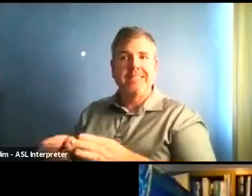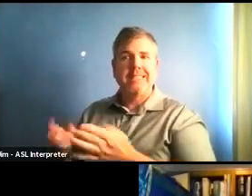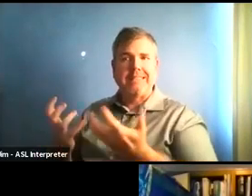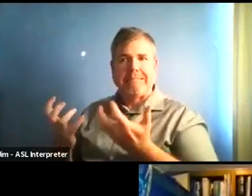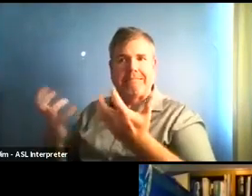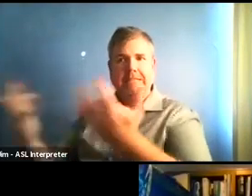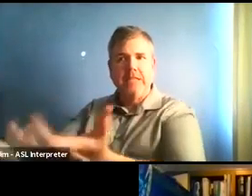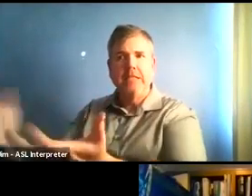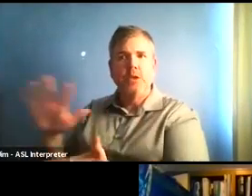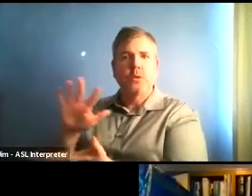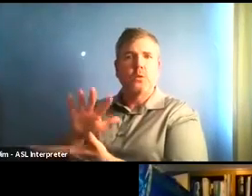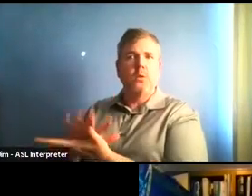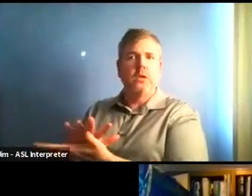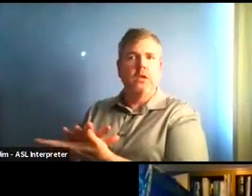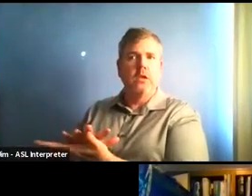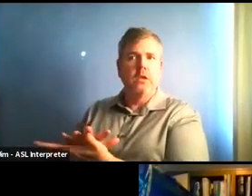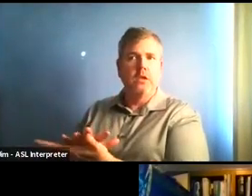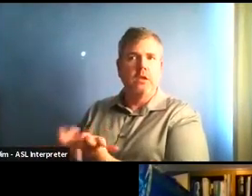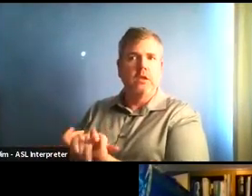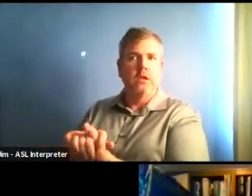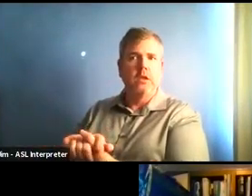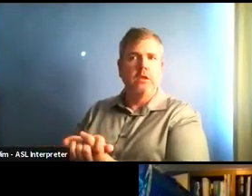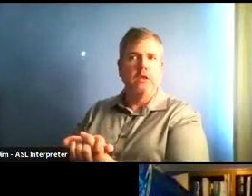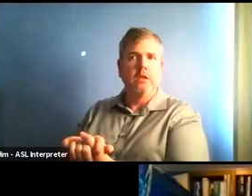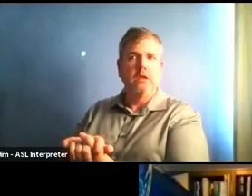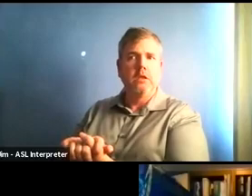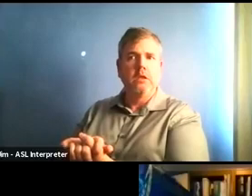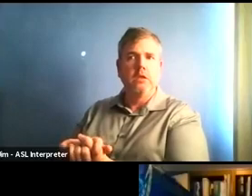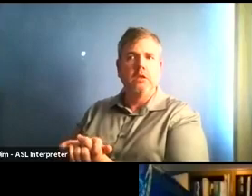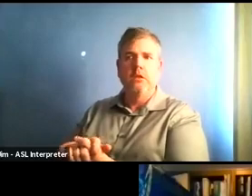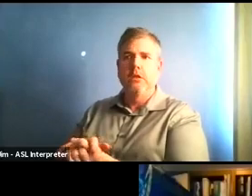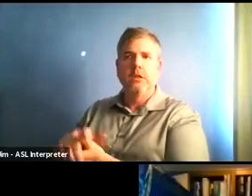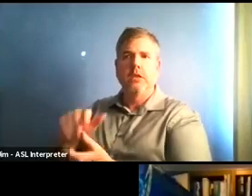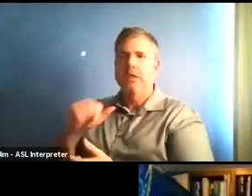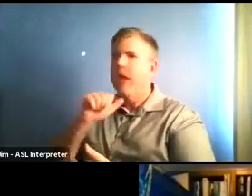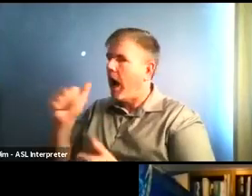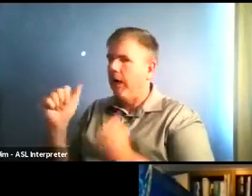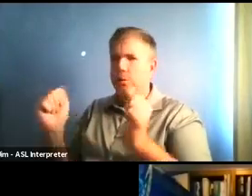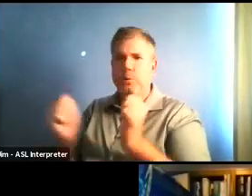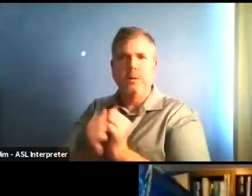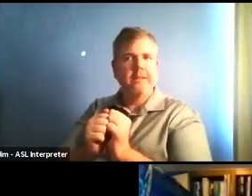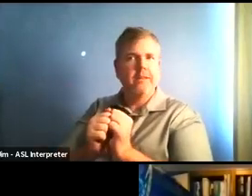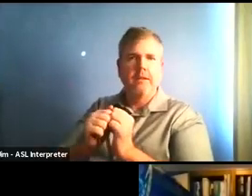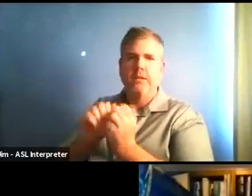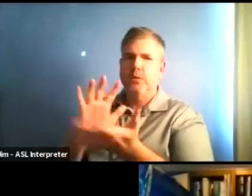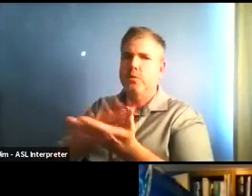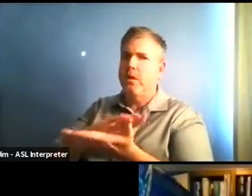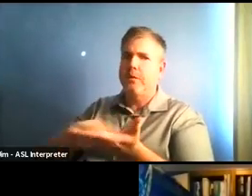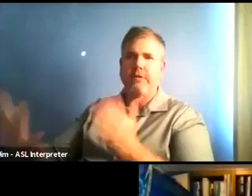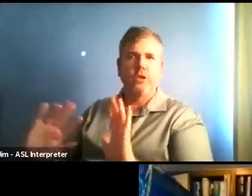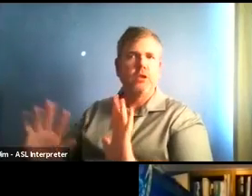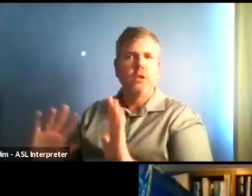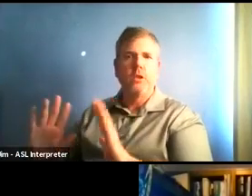just K through six through waiver, but all schools together. We can look at that on the website and let